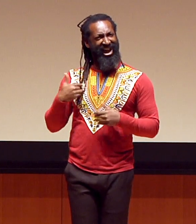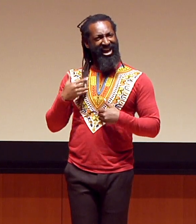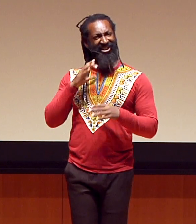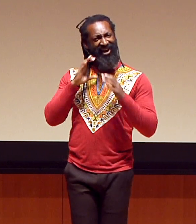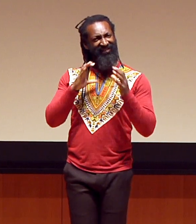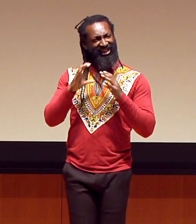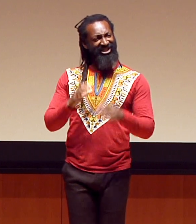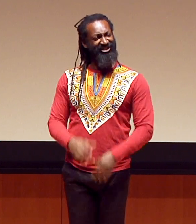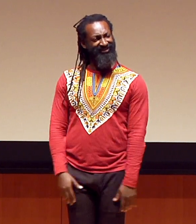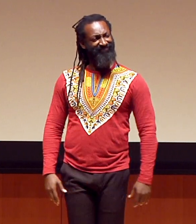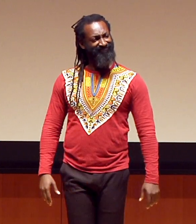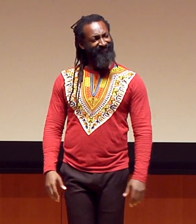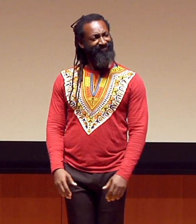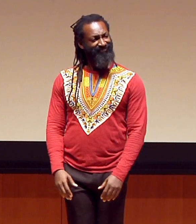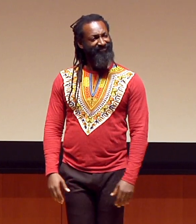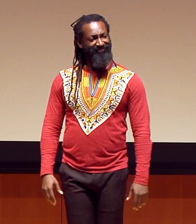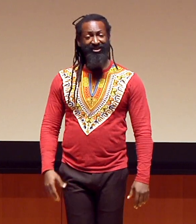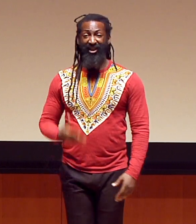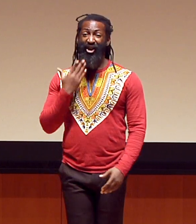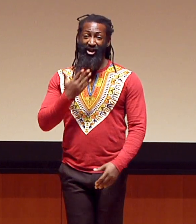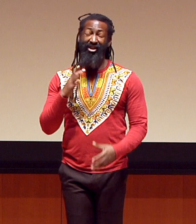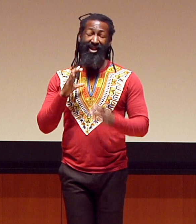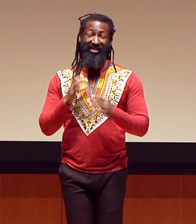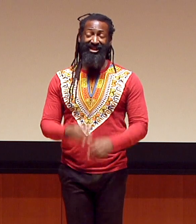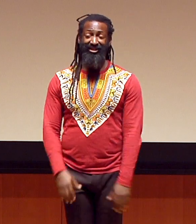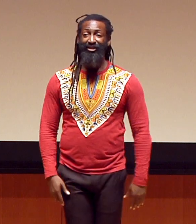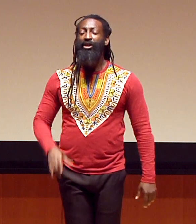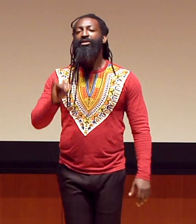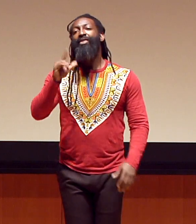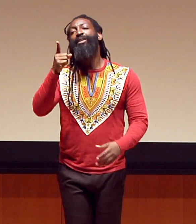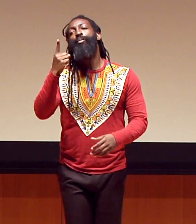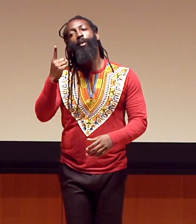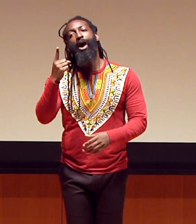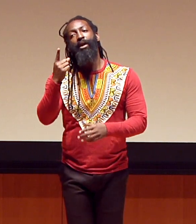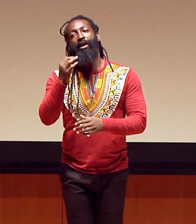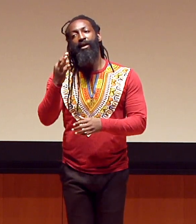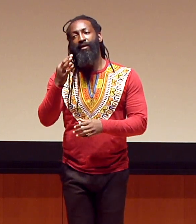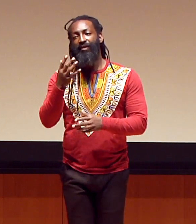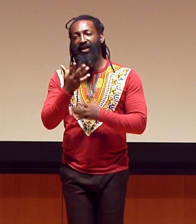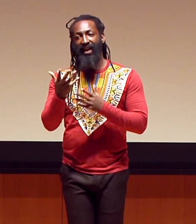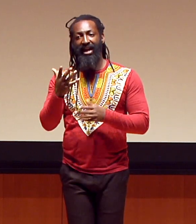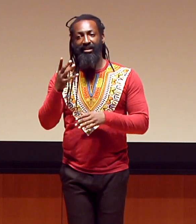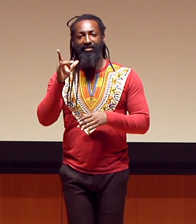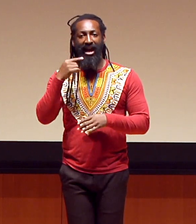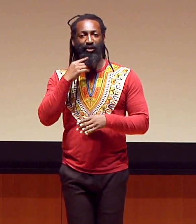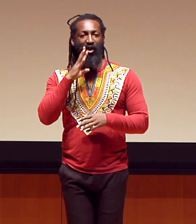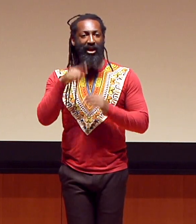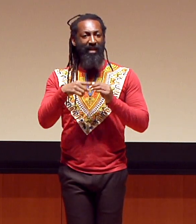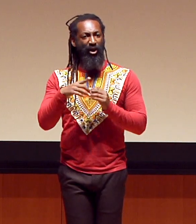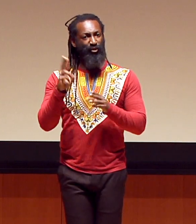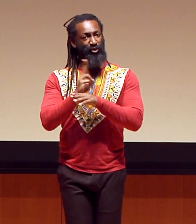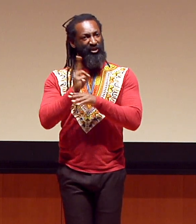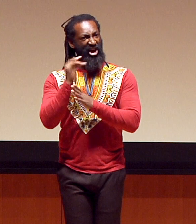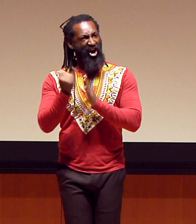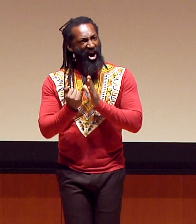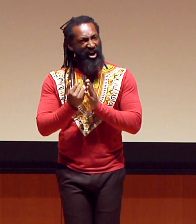Yeah, we had a conversation that way, through dance and drumming, a good conversation. And that’s one of the things that I was talking about.